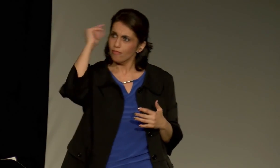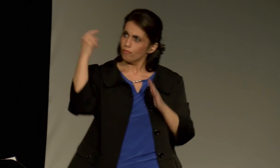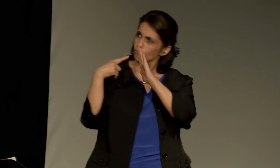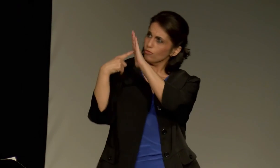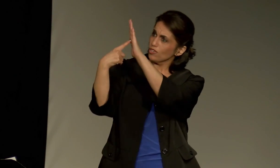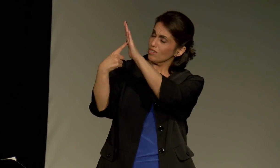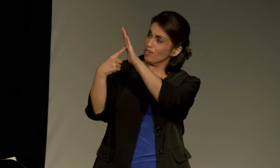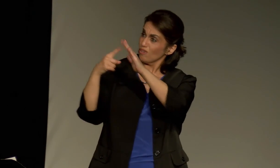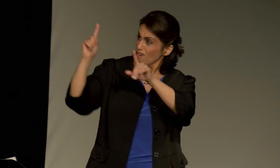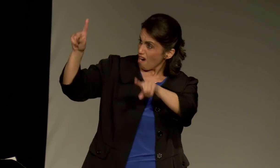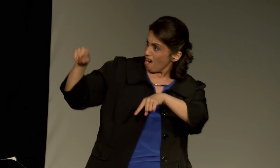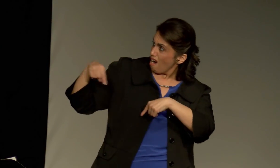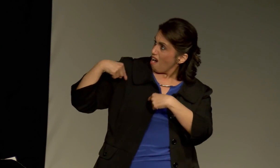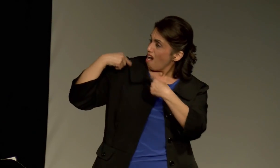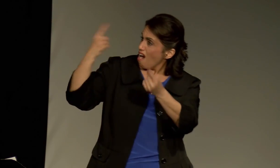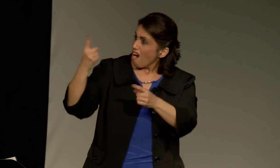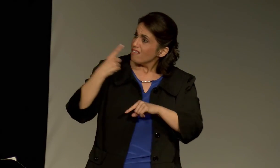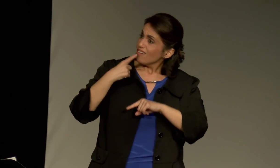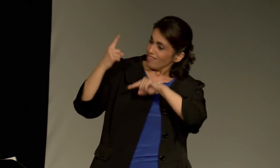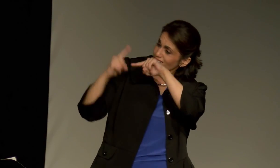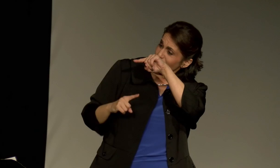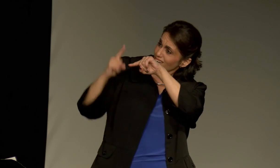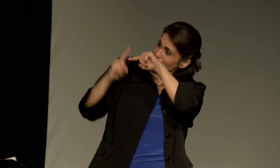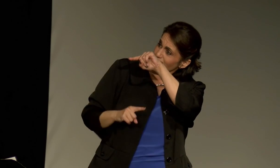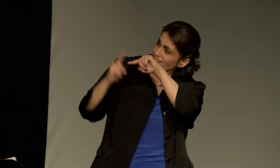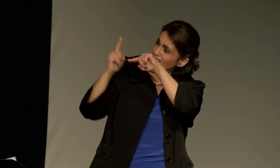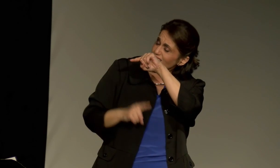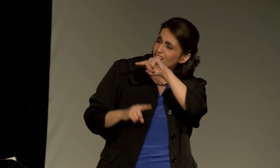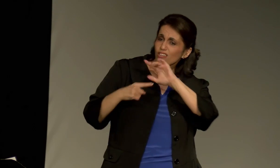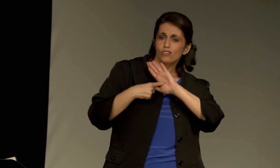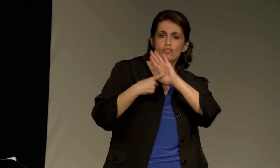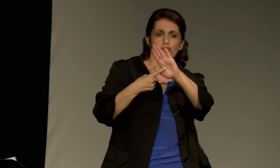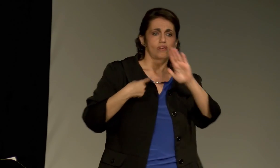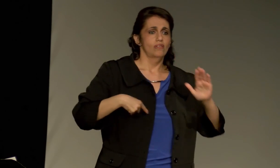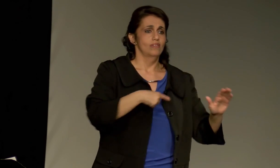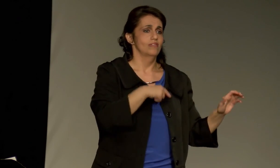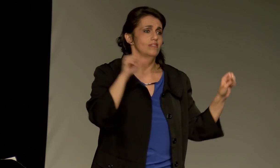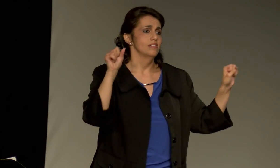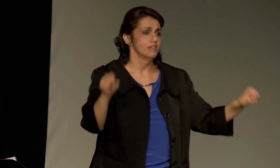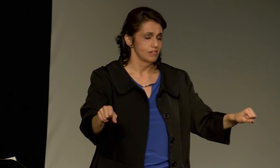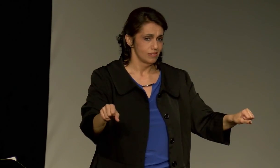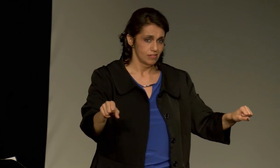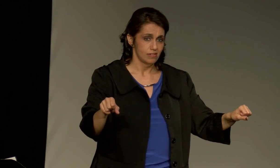The world looks at us, and we're showing the world that after being told we can't for so